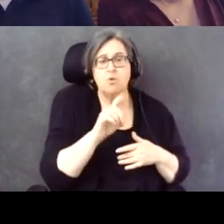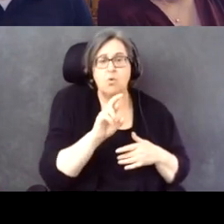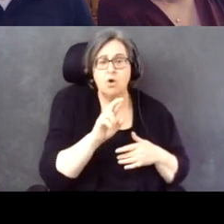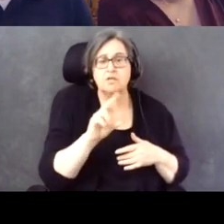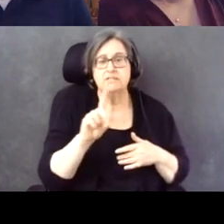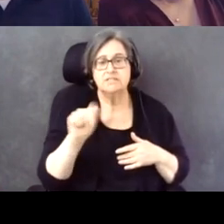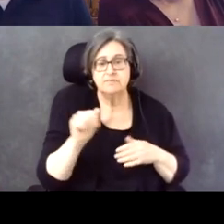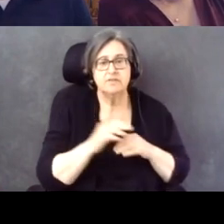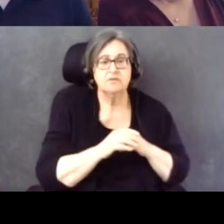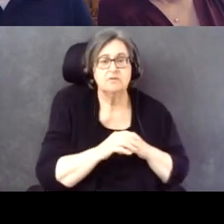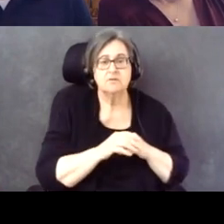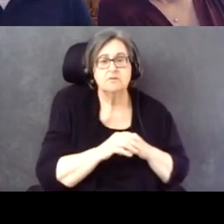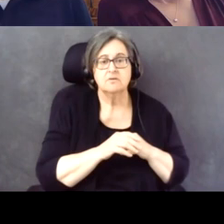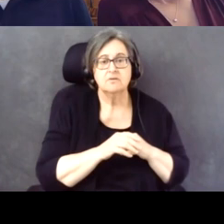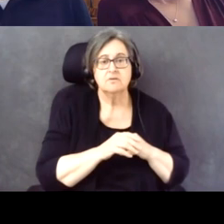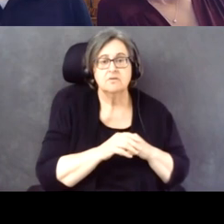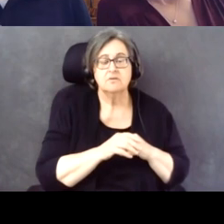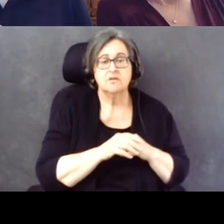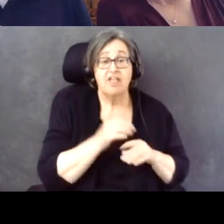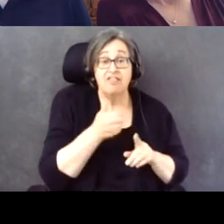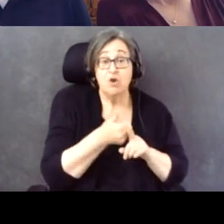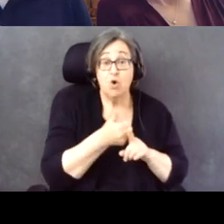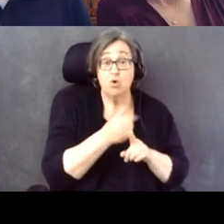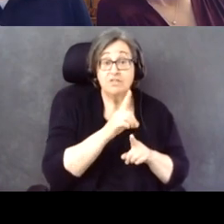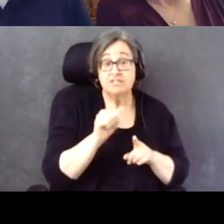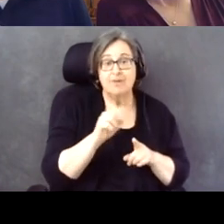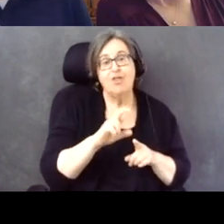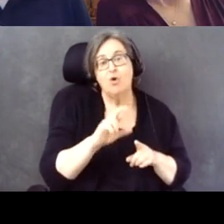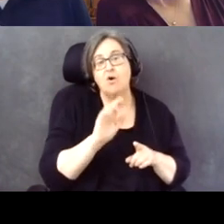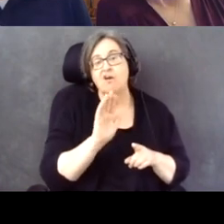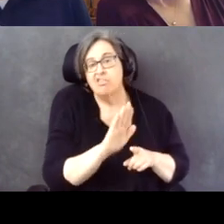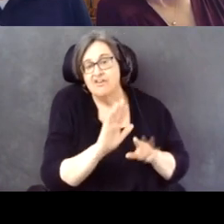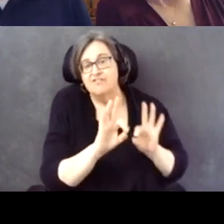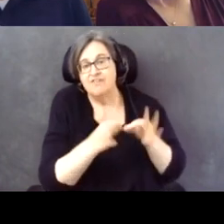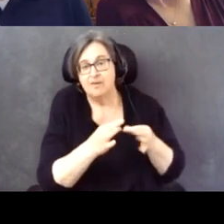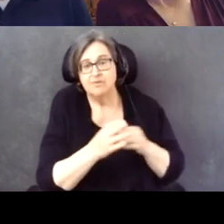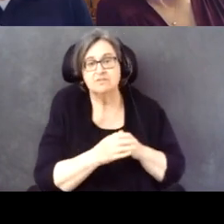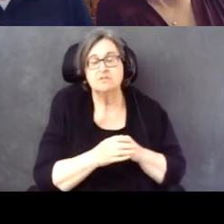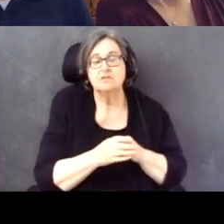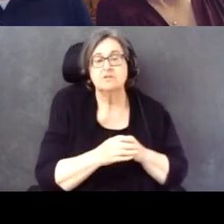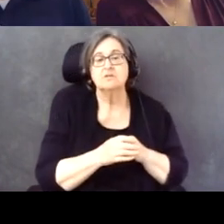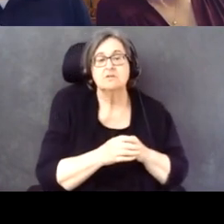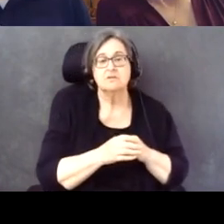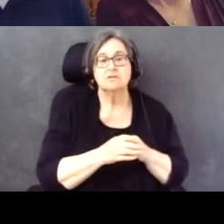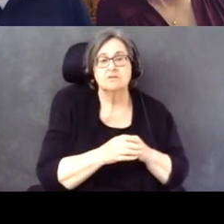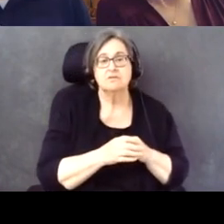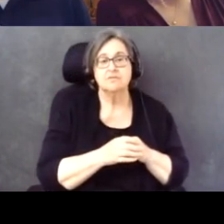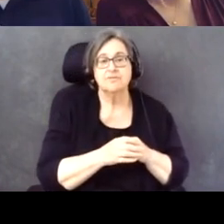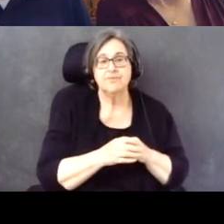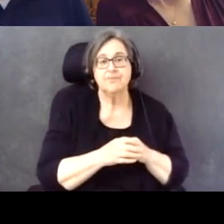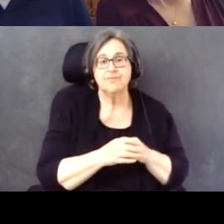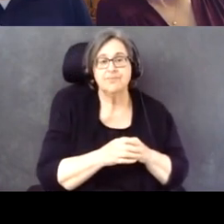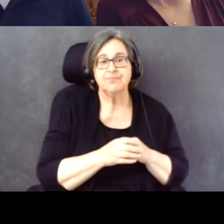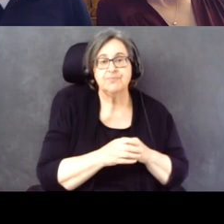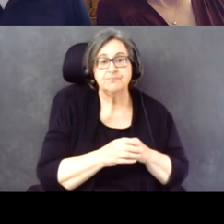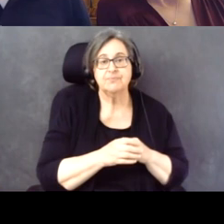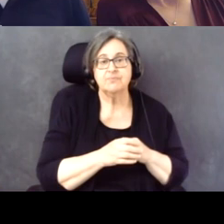They were less likely than non-voters with disabilities to say they were not interested. They did not like the candidates or campaign issues.